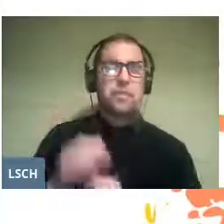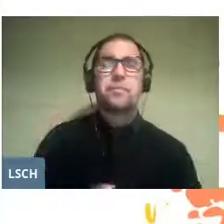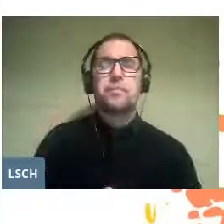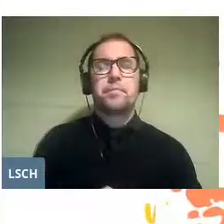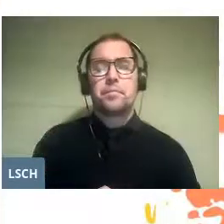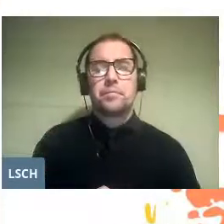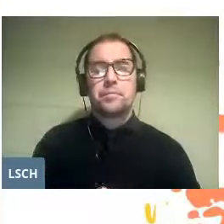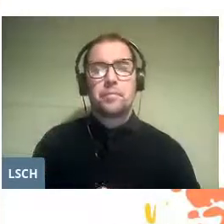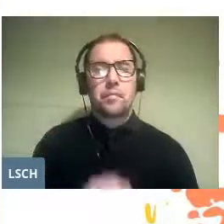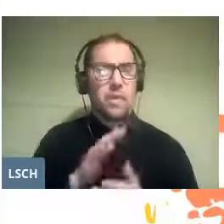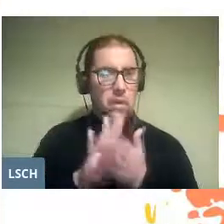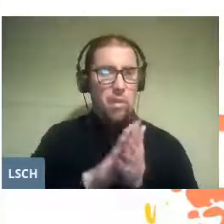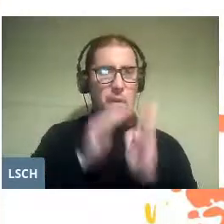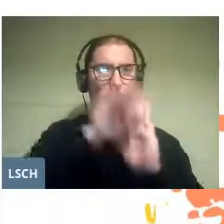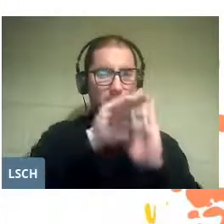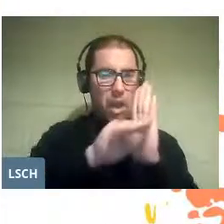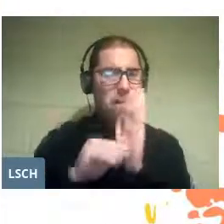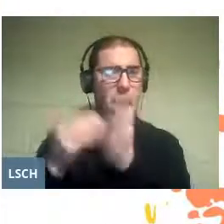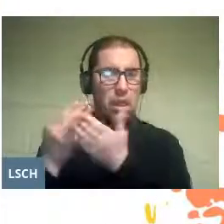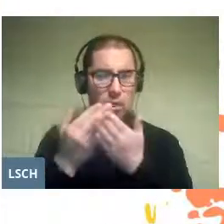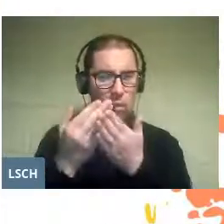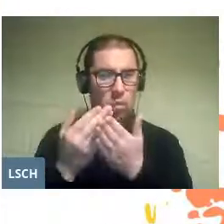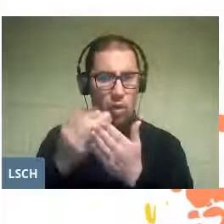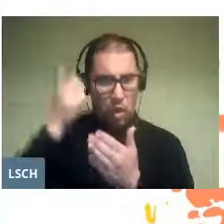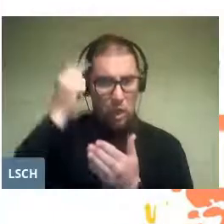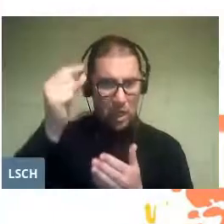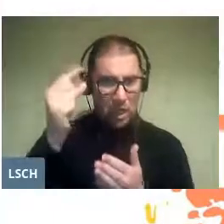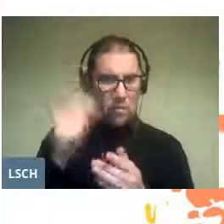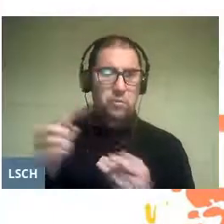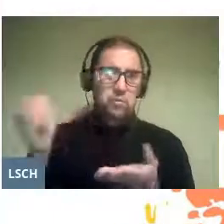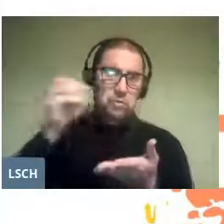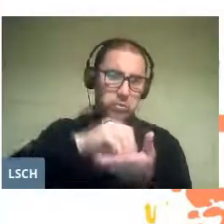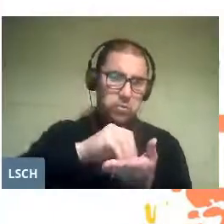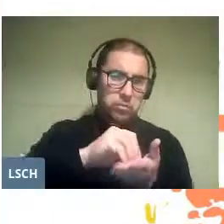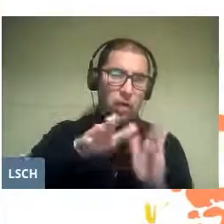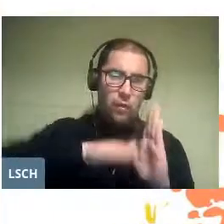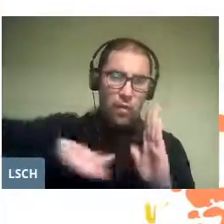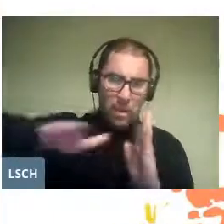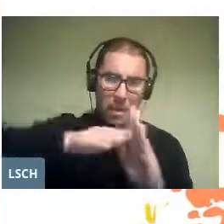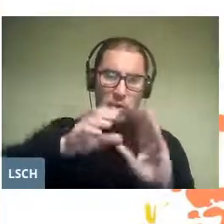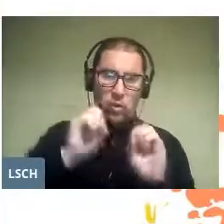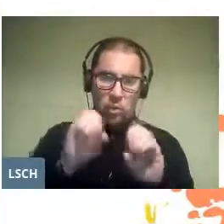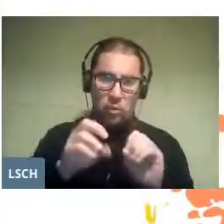The same program of study became part of the educational foundations in Rome,